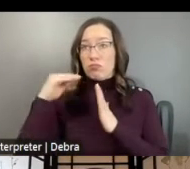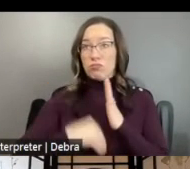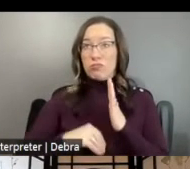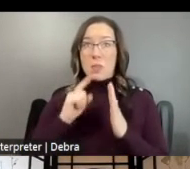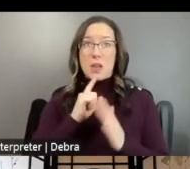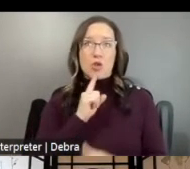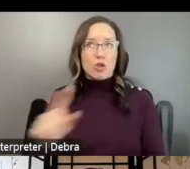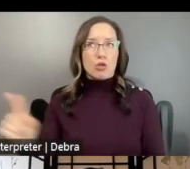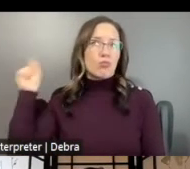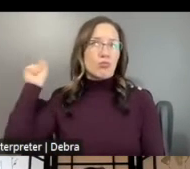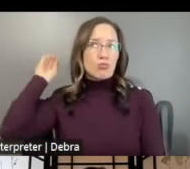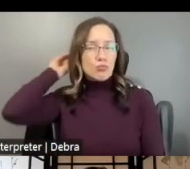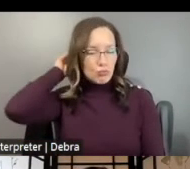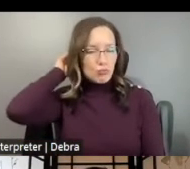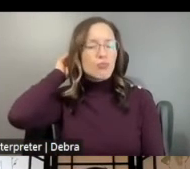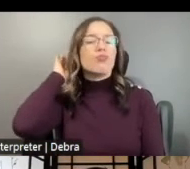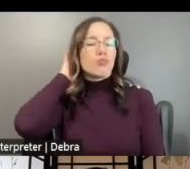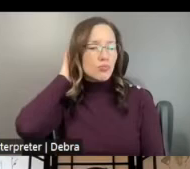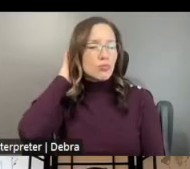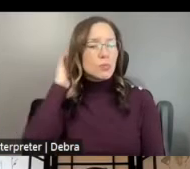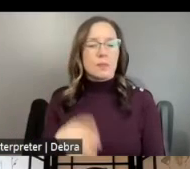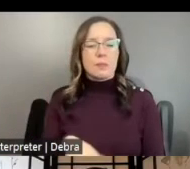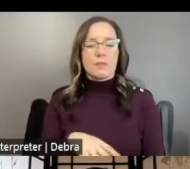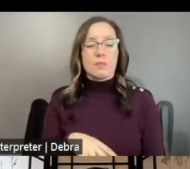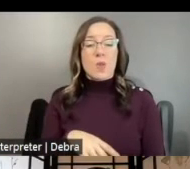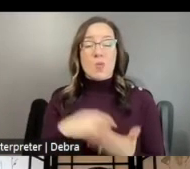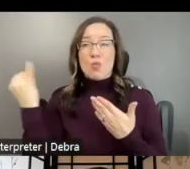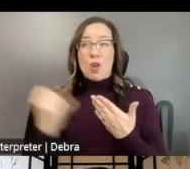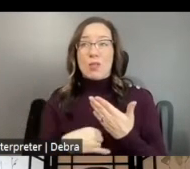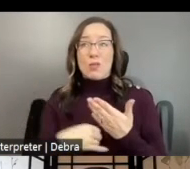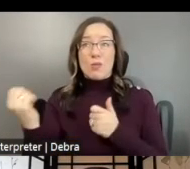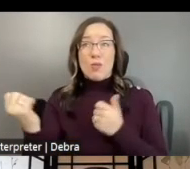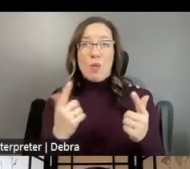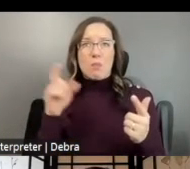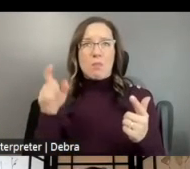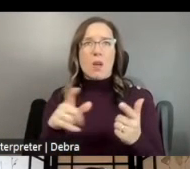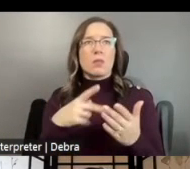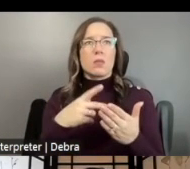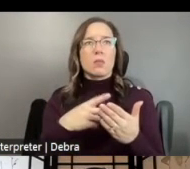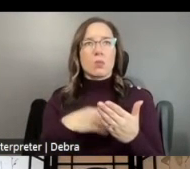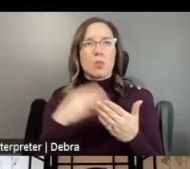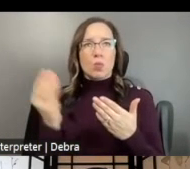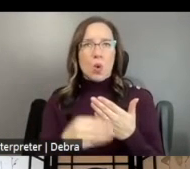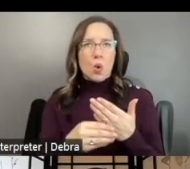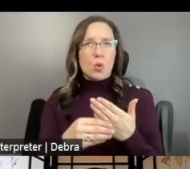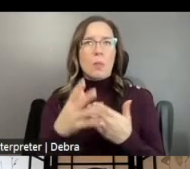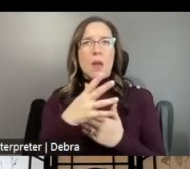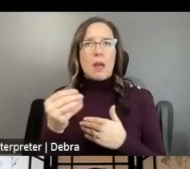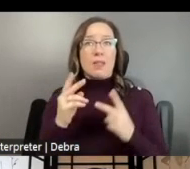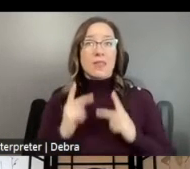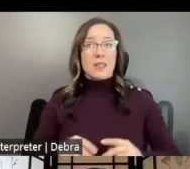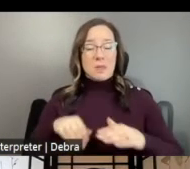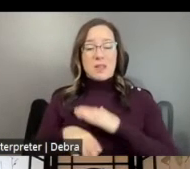MIND - ALL PROJECTS MUST BE BOTH PROGRAMMATICALLY AND PHYSICALLY ACCESSIBLE TO INDIVIDUALS WITH